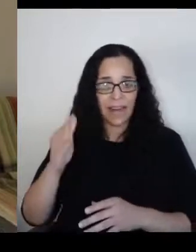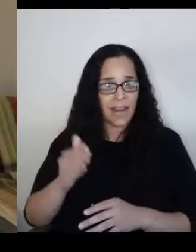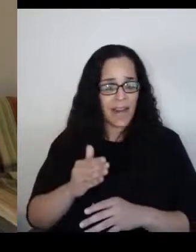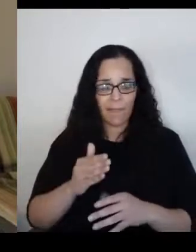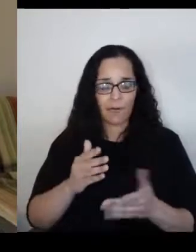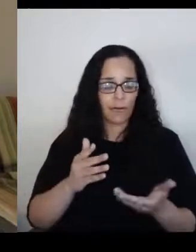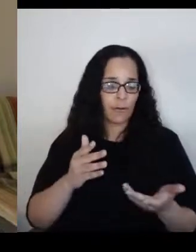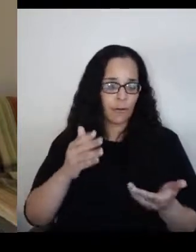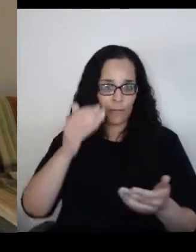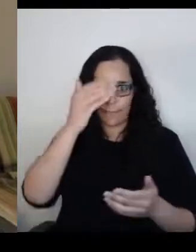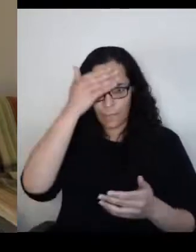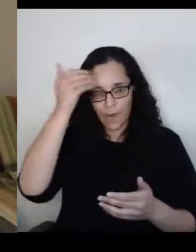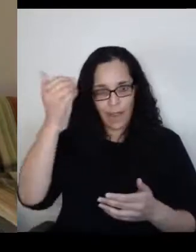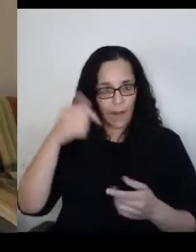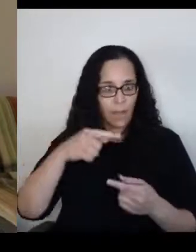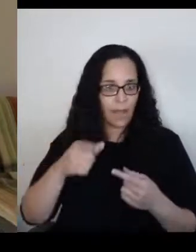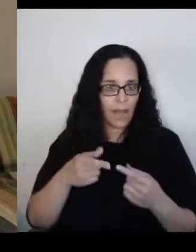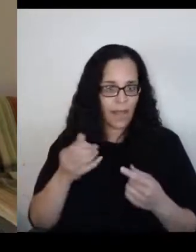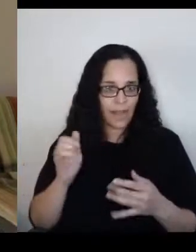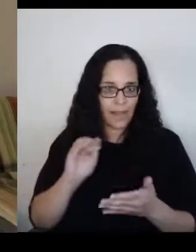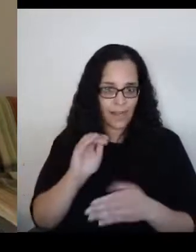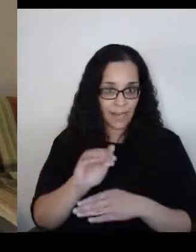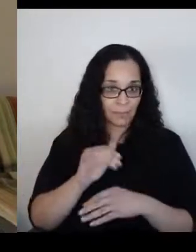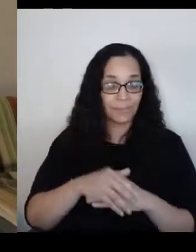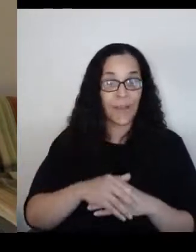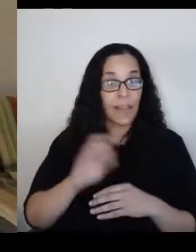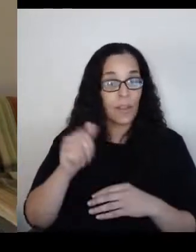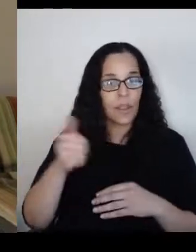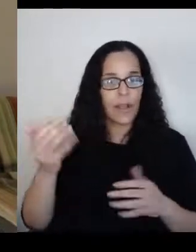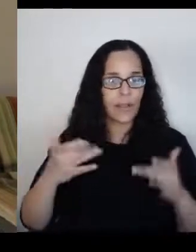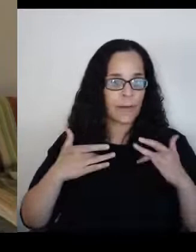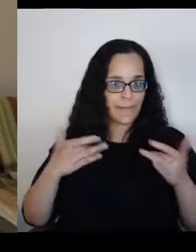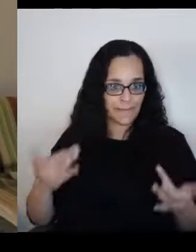The other event was being on the St. Louis.